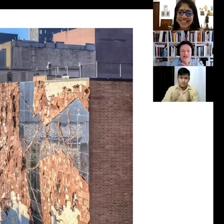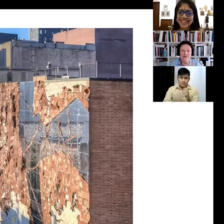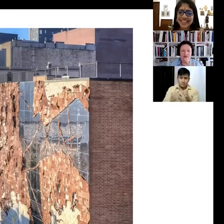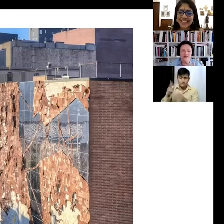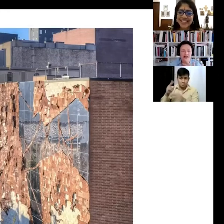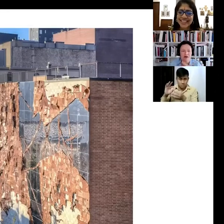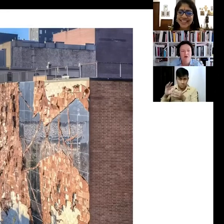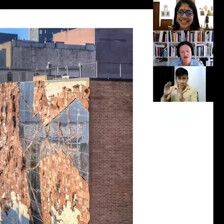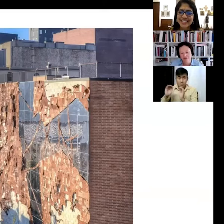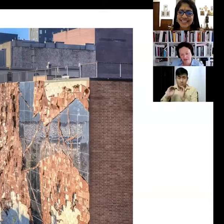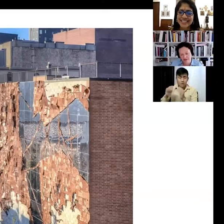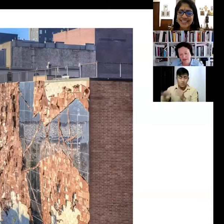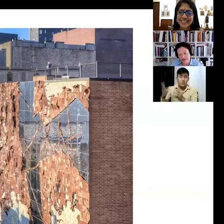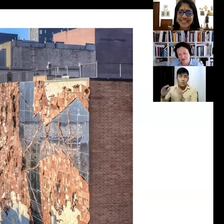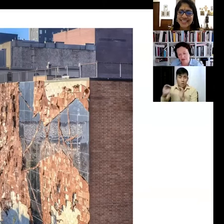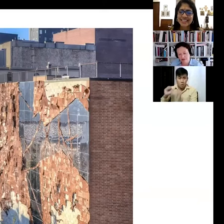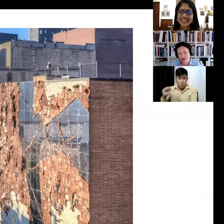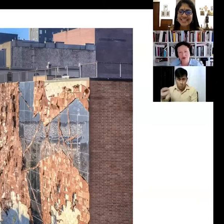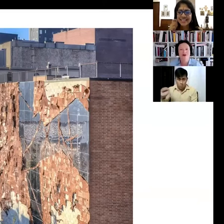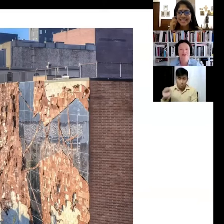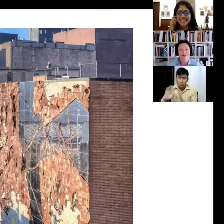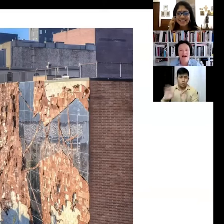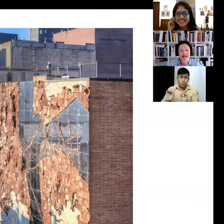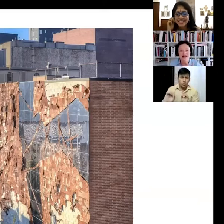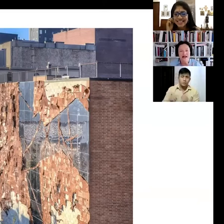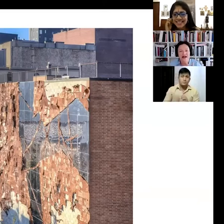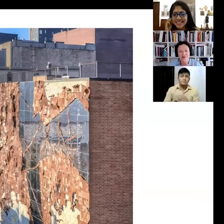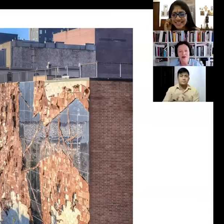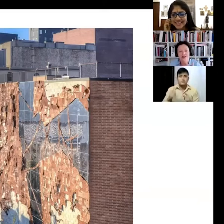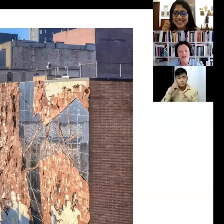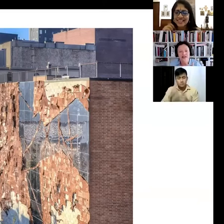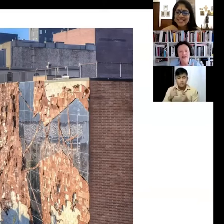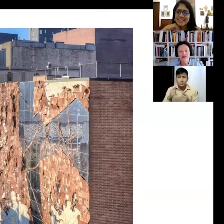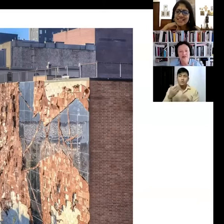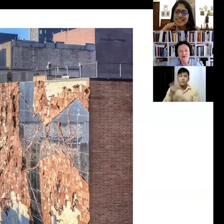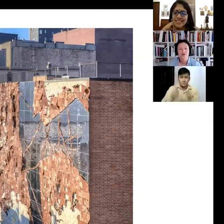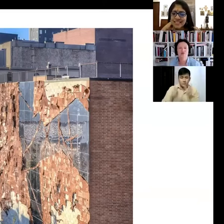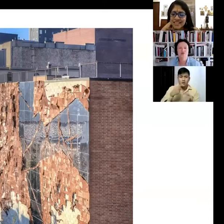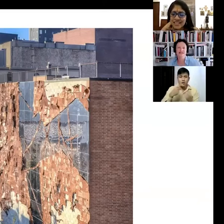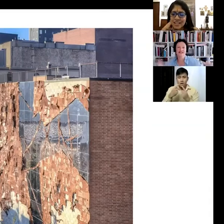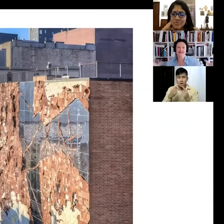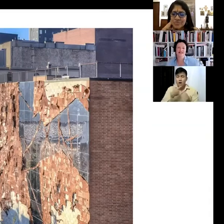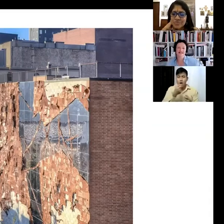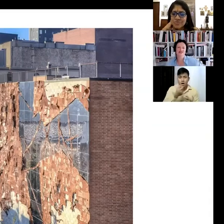it because one of the, also, goals of the High Line, our project, is also to use the city as a